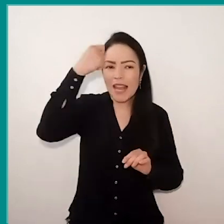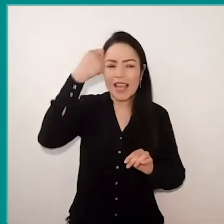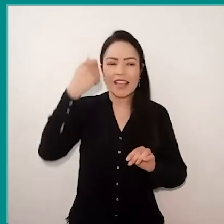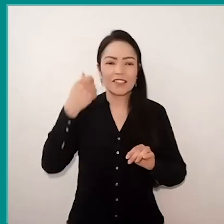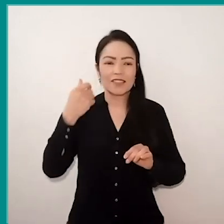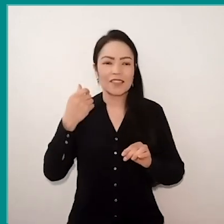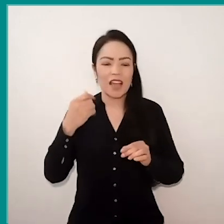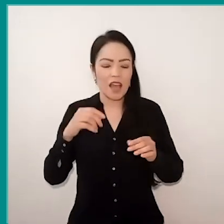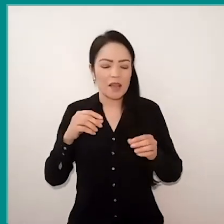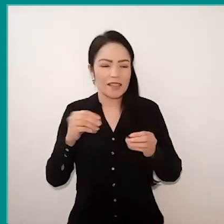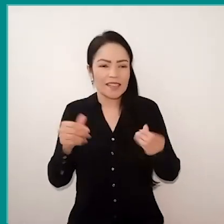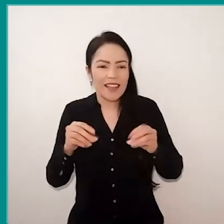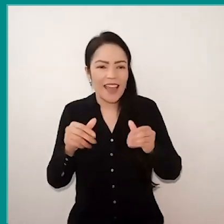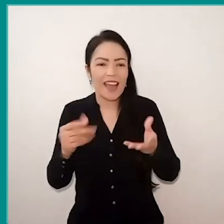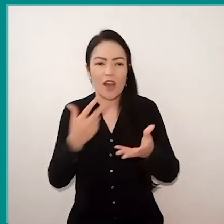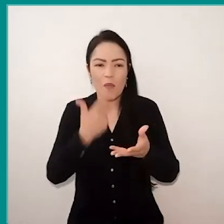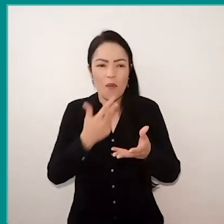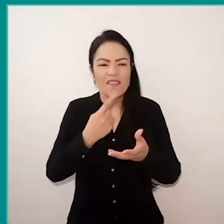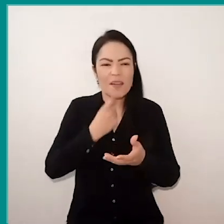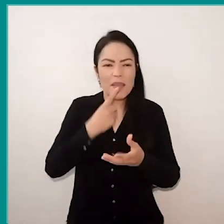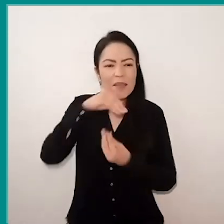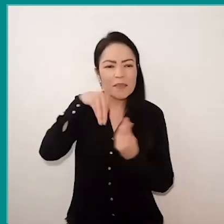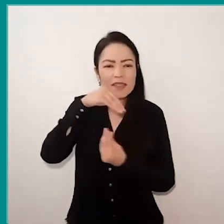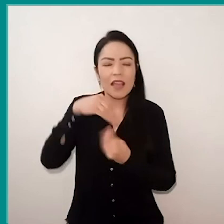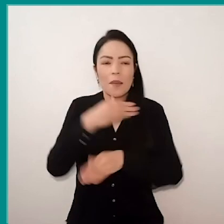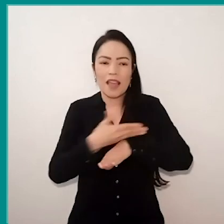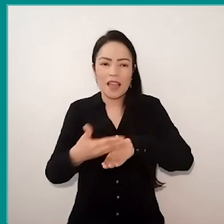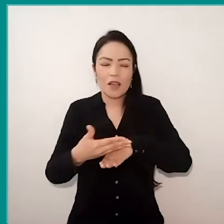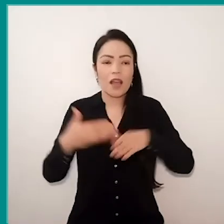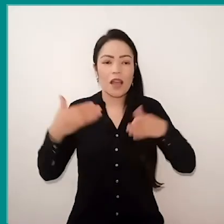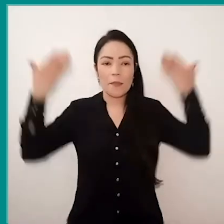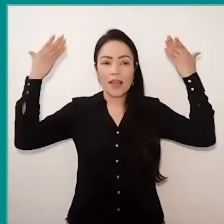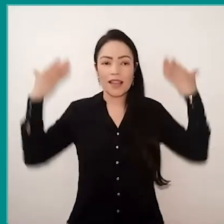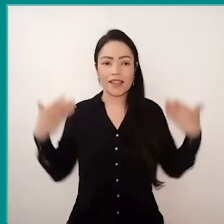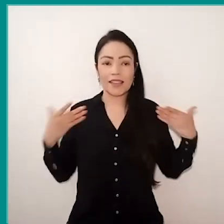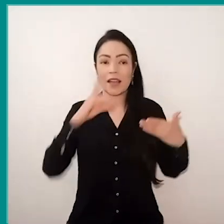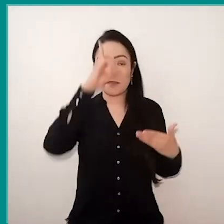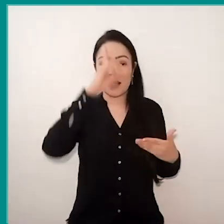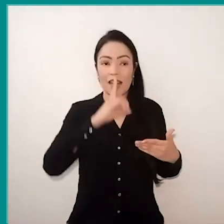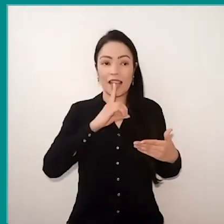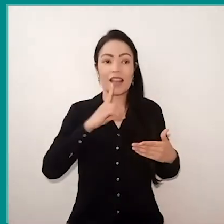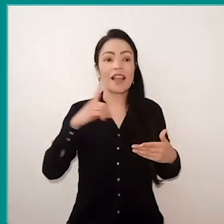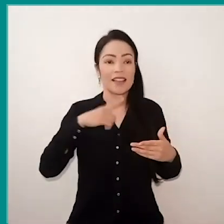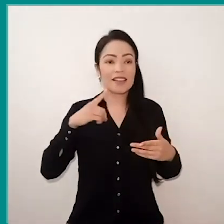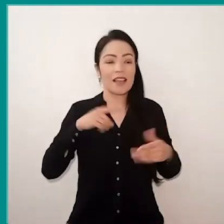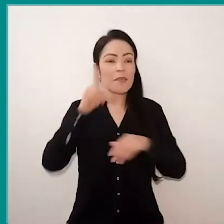In the background I have a yellow wall, with an image of macaws, an orchid, and on my right